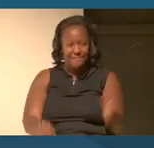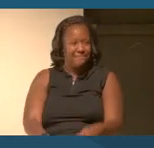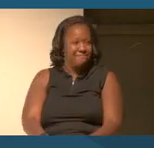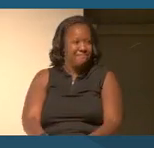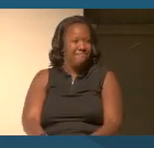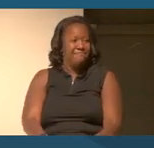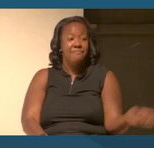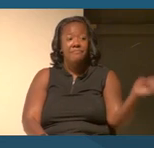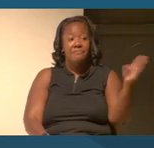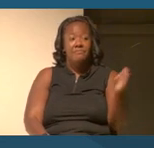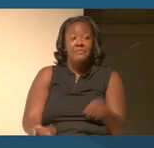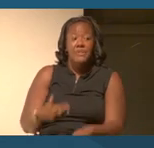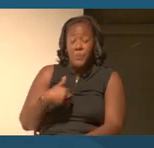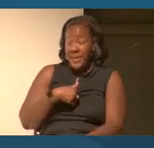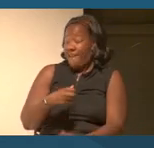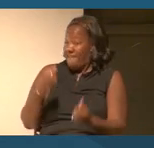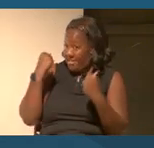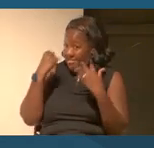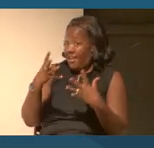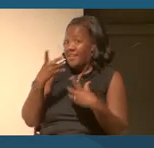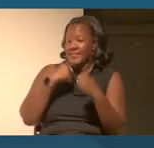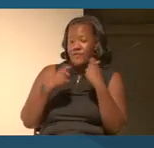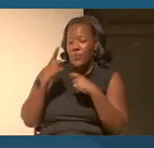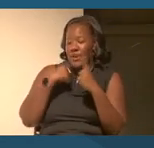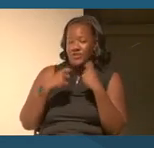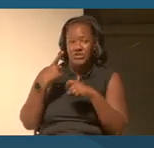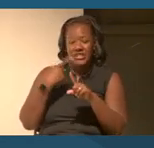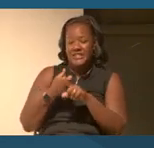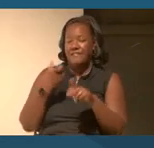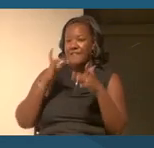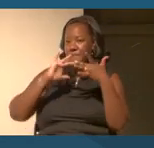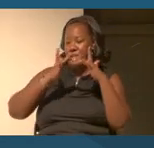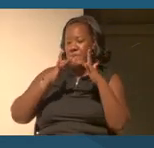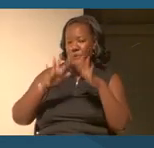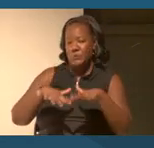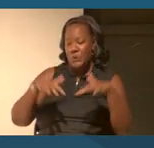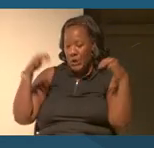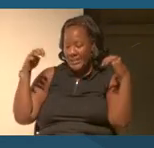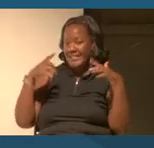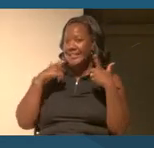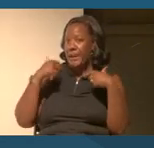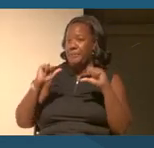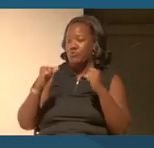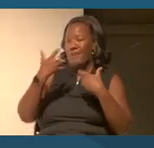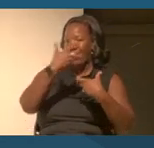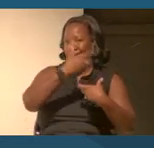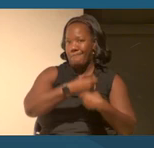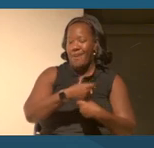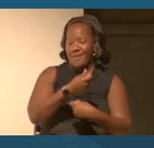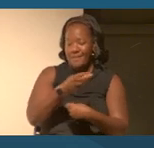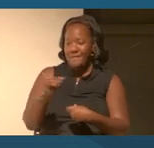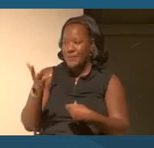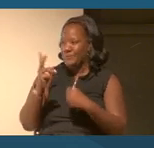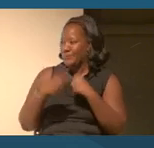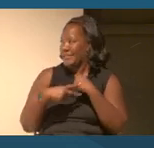So we have lots of questions, especially flowing in from the virtual audience. I'm gonna try to combine a few to save us some time.